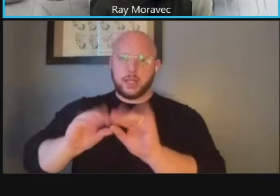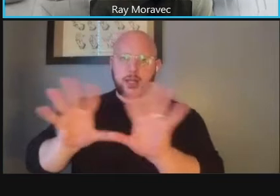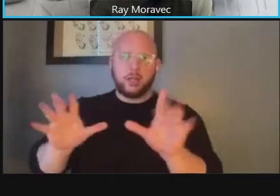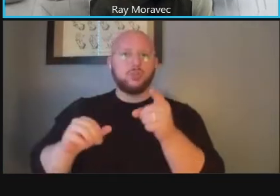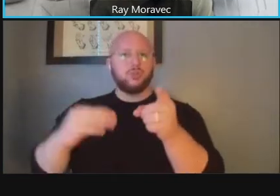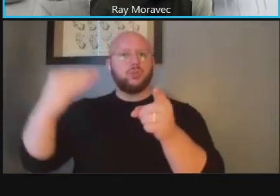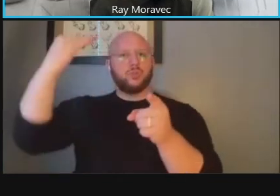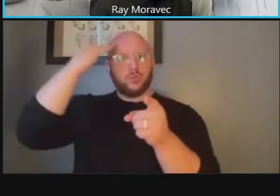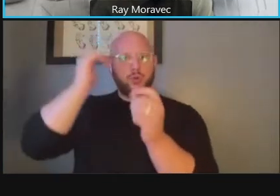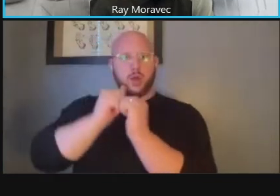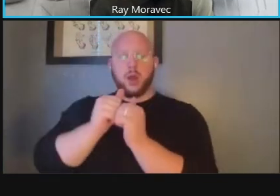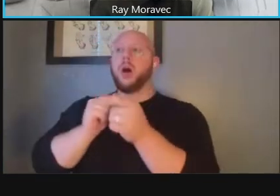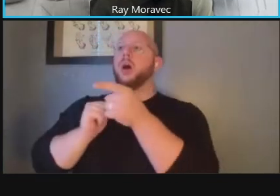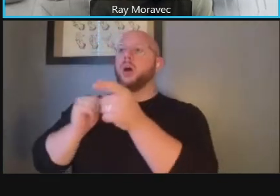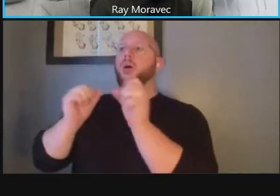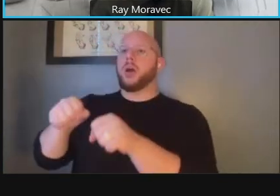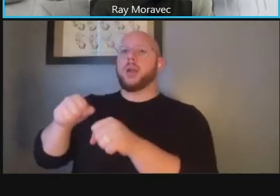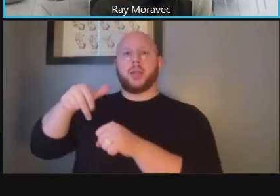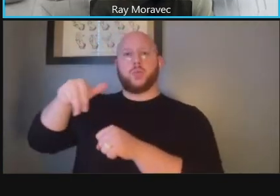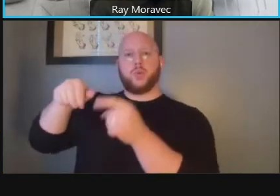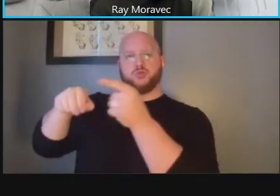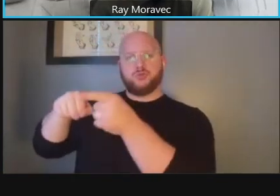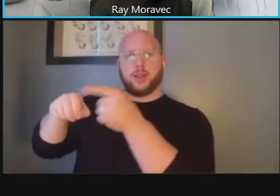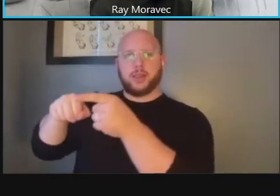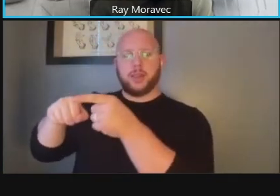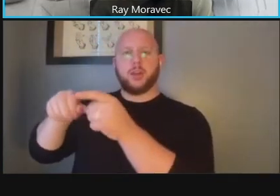and establishing that and also having the same for the buildings as well